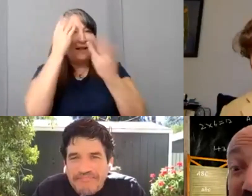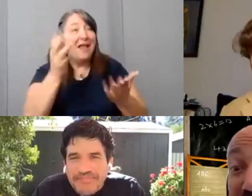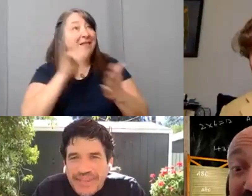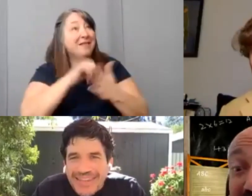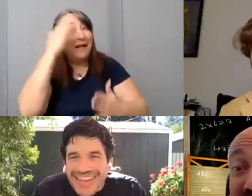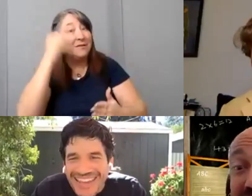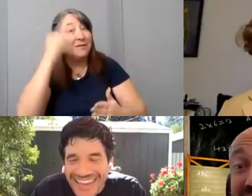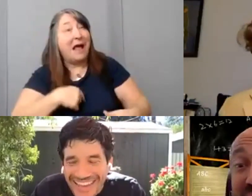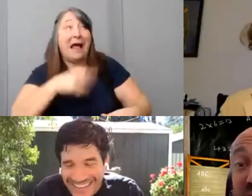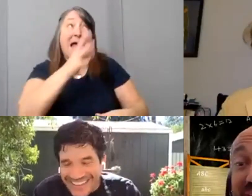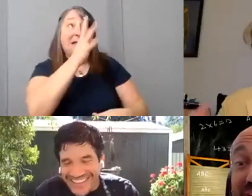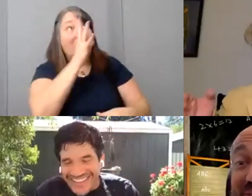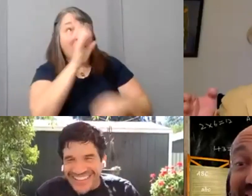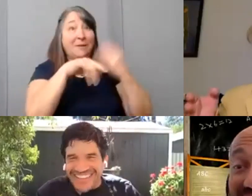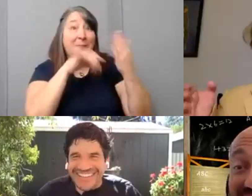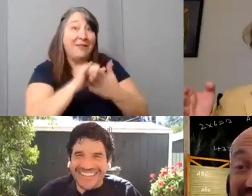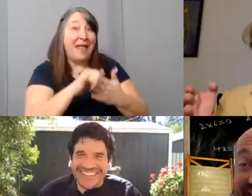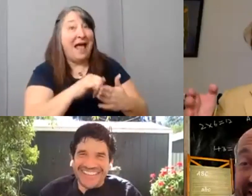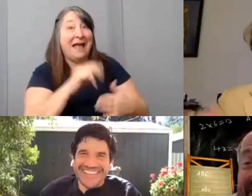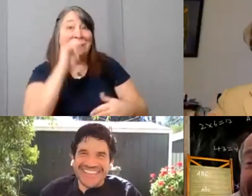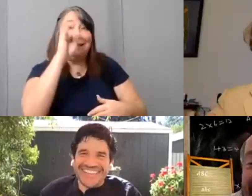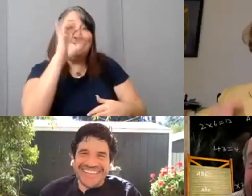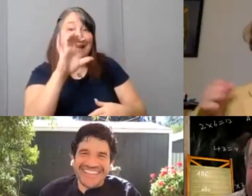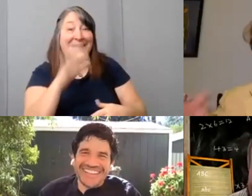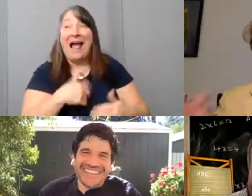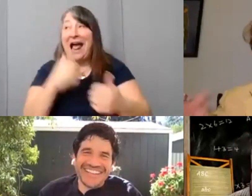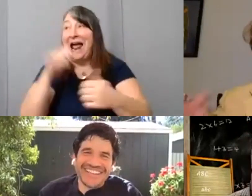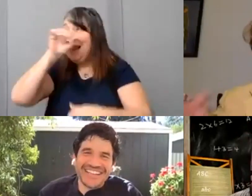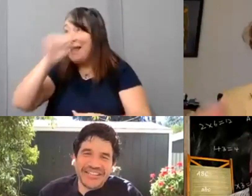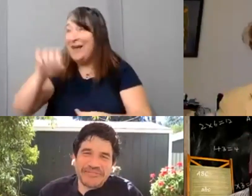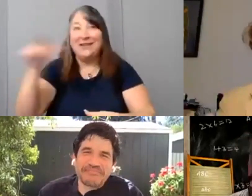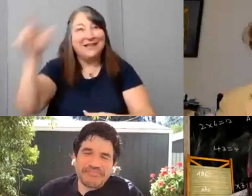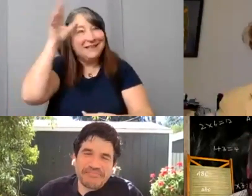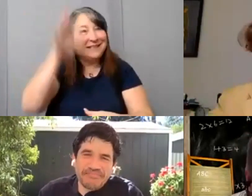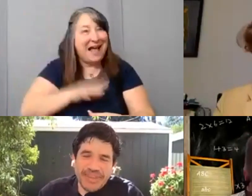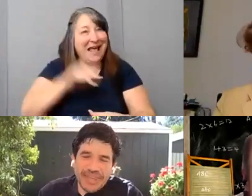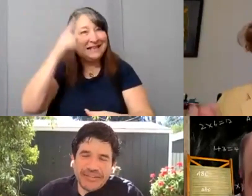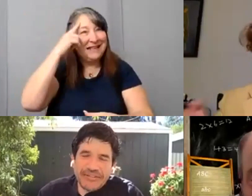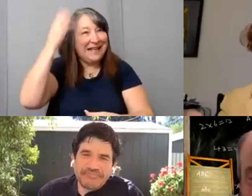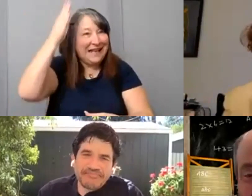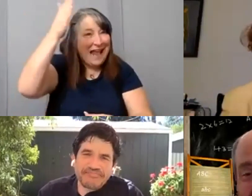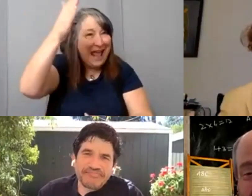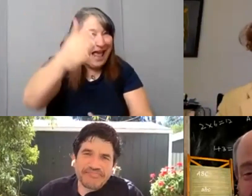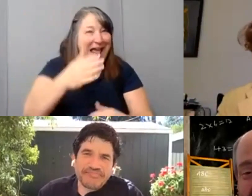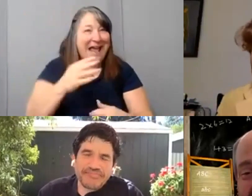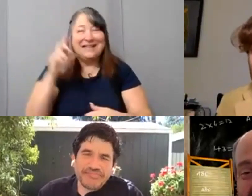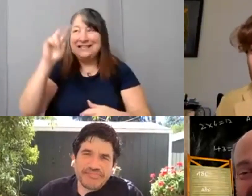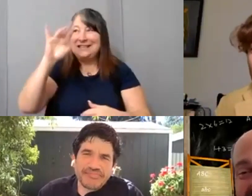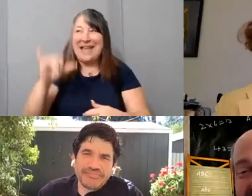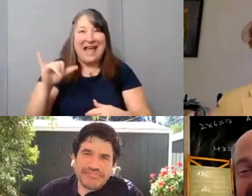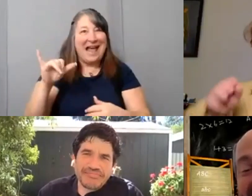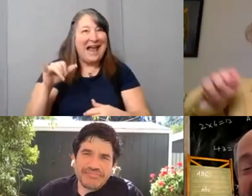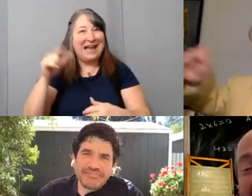[Nic] I love it! I love it. You see? This guy's thinking ahead here. He's got it he's got it right on the chalkboard behind him.